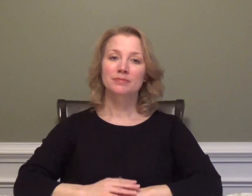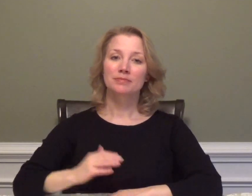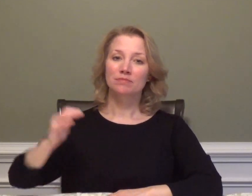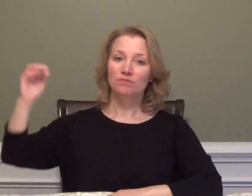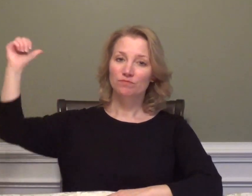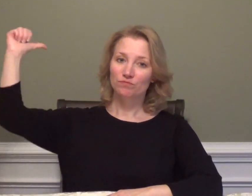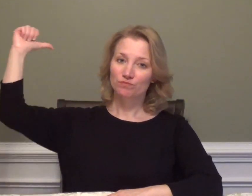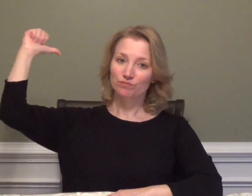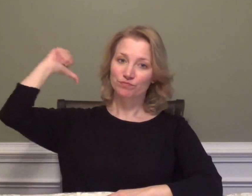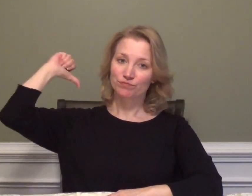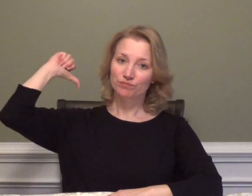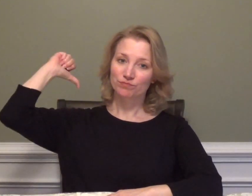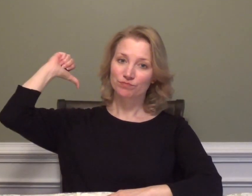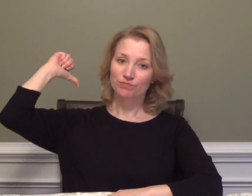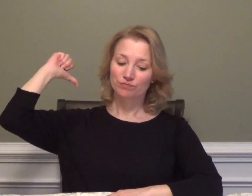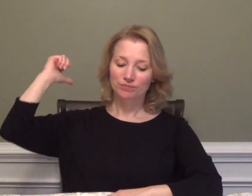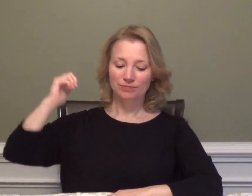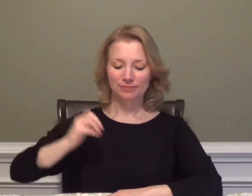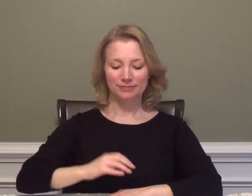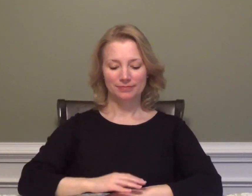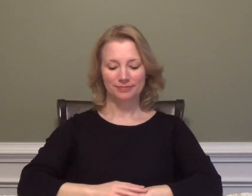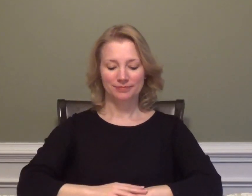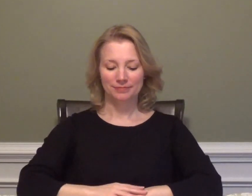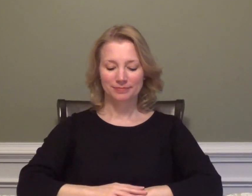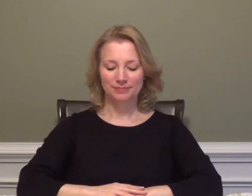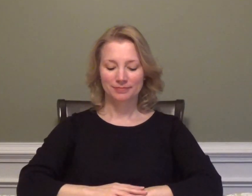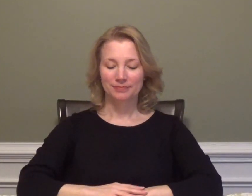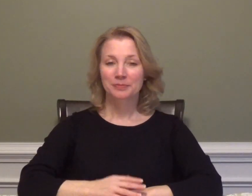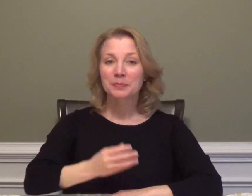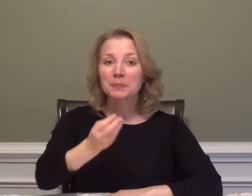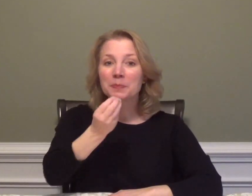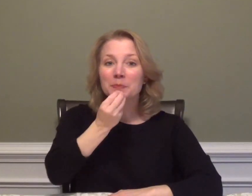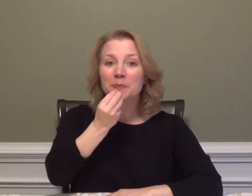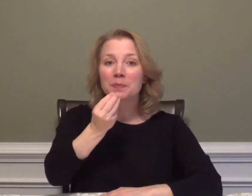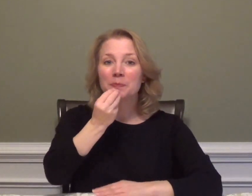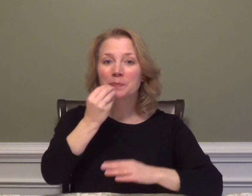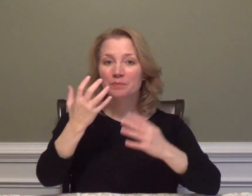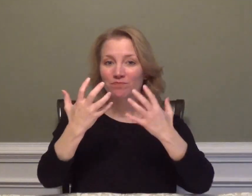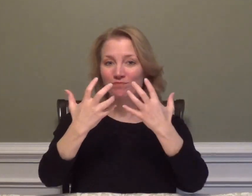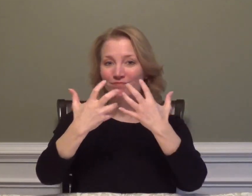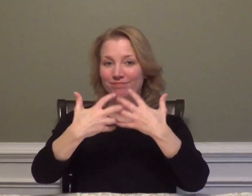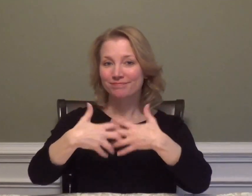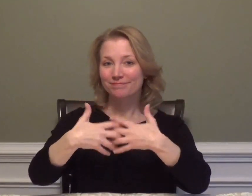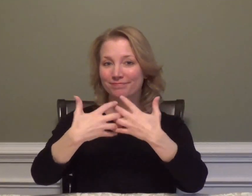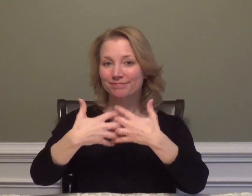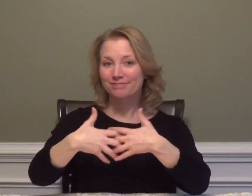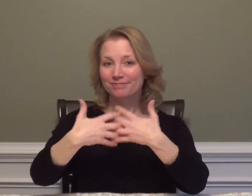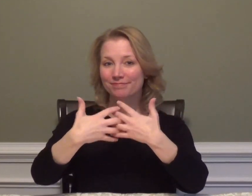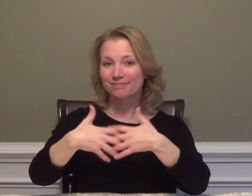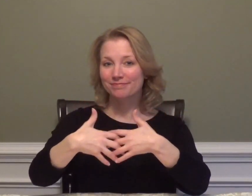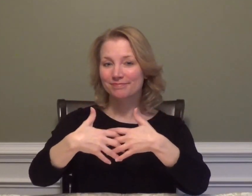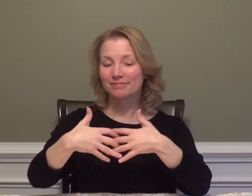BACK SNACK MACHINE